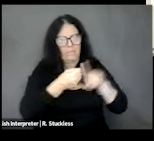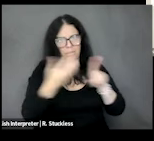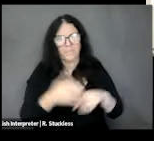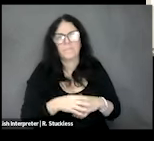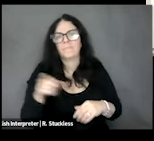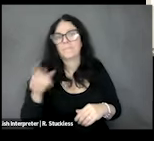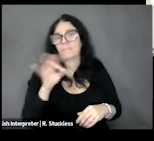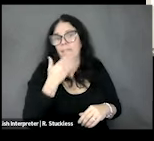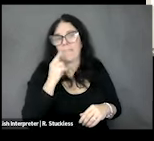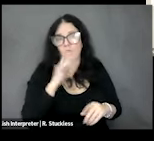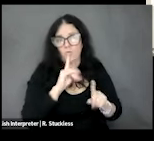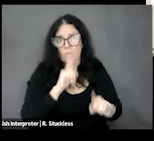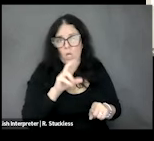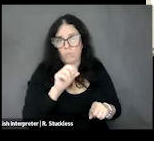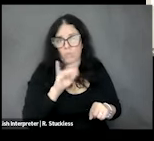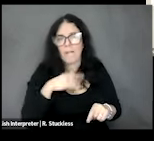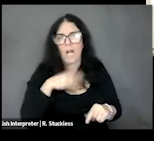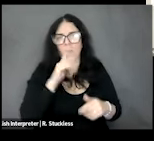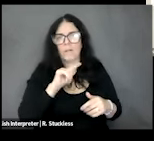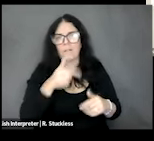question. I saw that there are some comments, but just for the interest of time I'm going